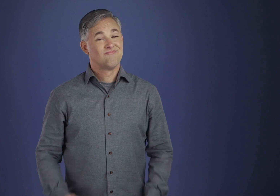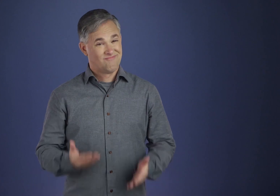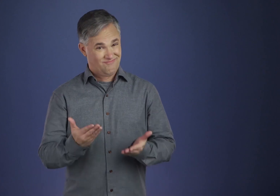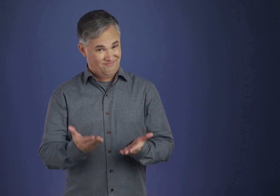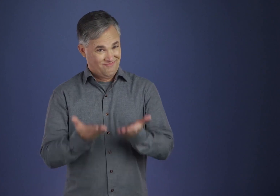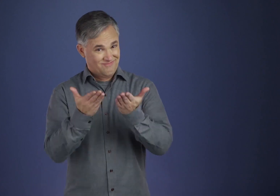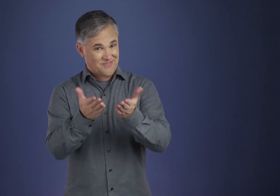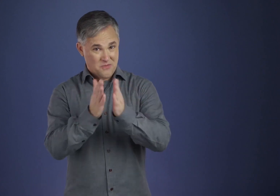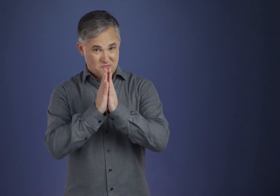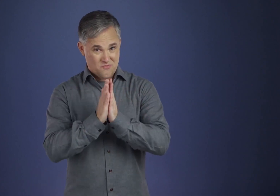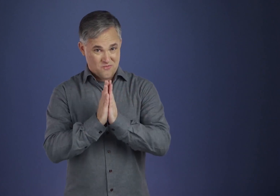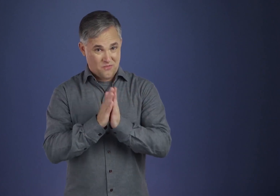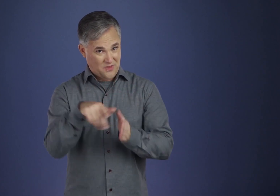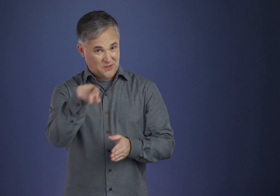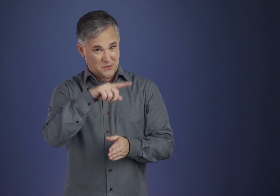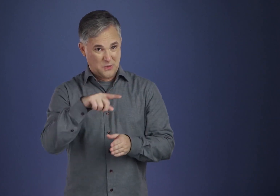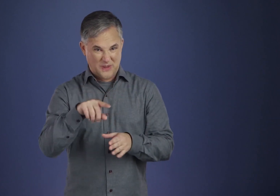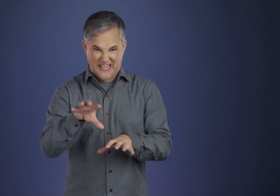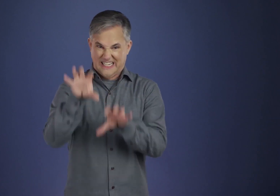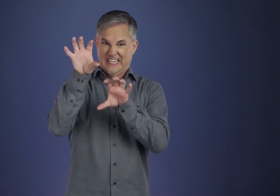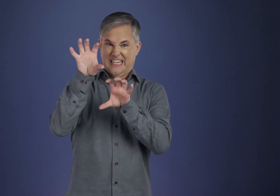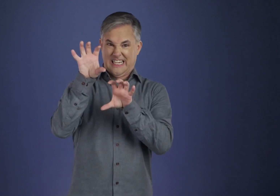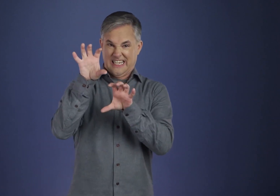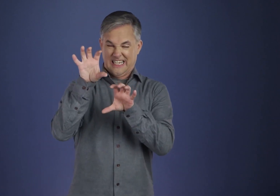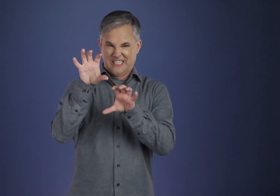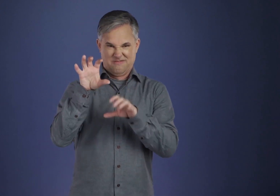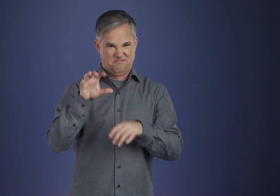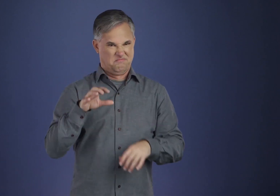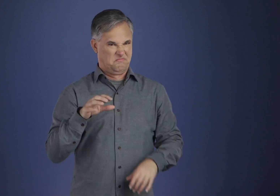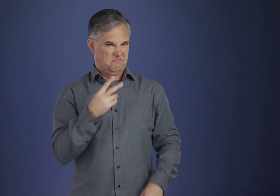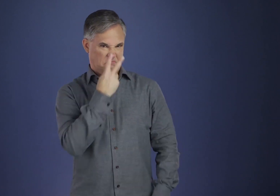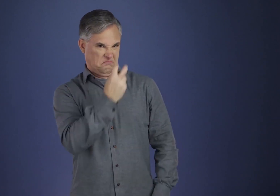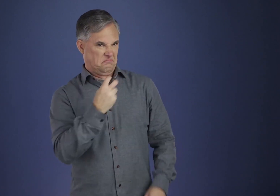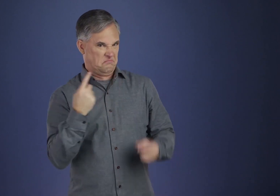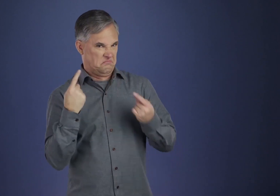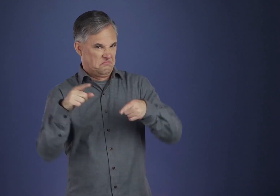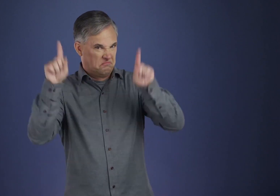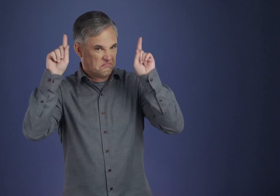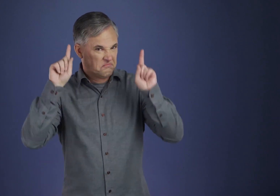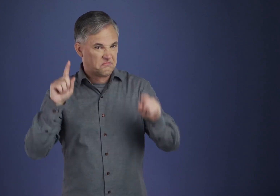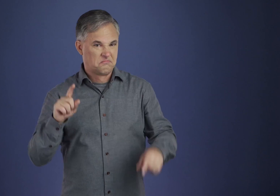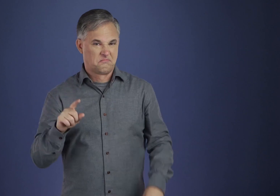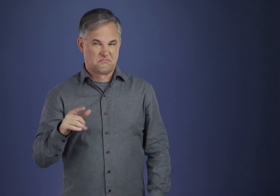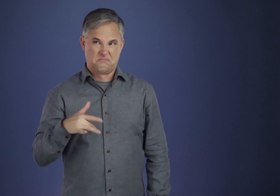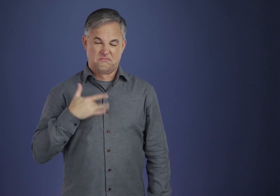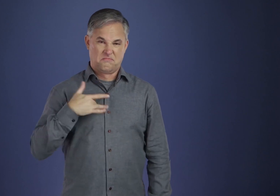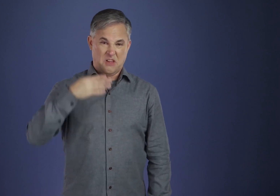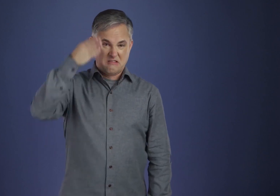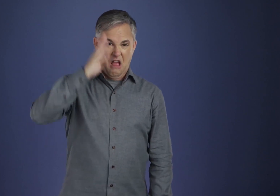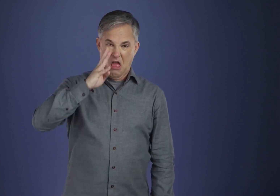“move in a mysterious way His wonders to perform.” All this should be very encouraging news